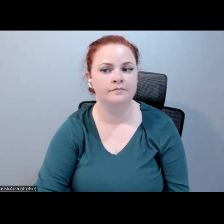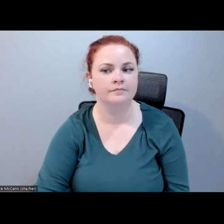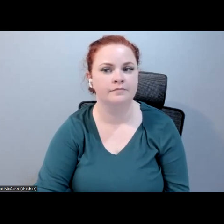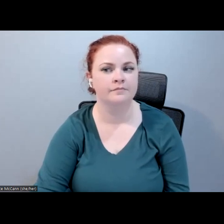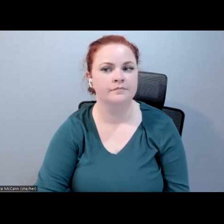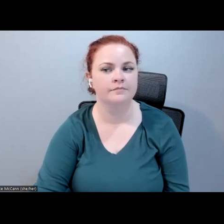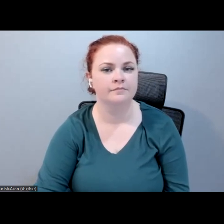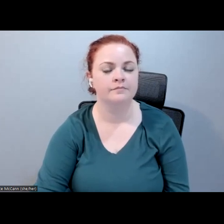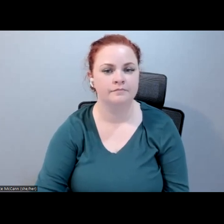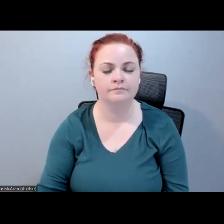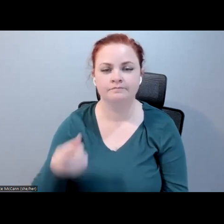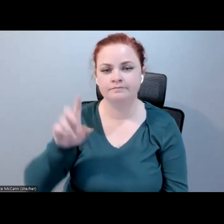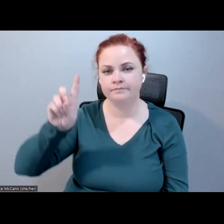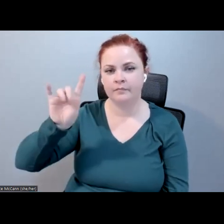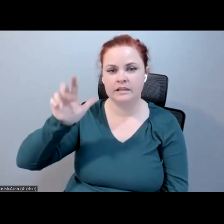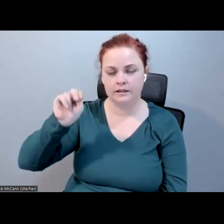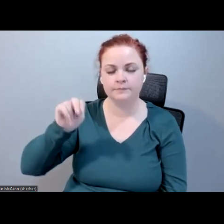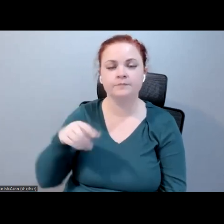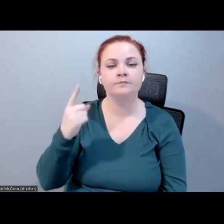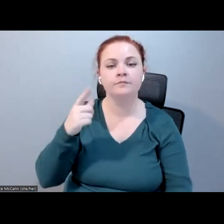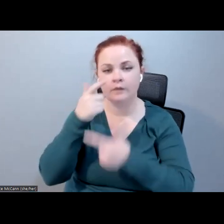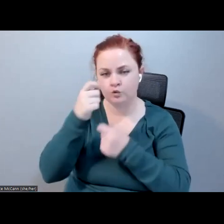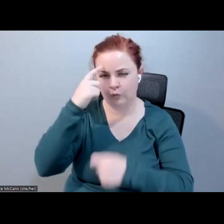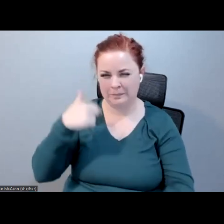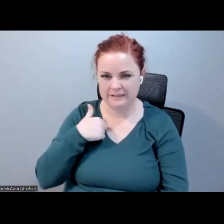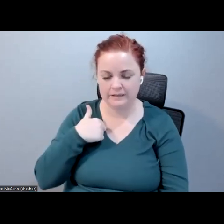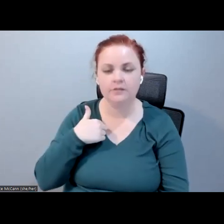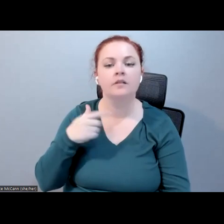interesting aspect for me is the idea of speech bubbles. As we